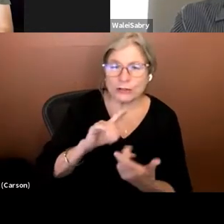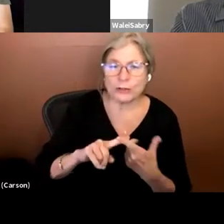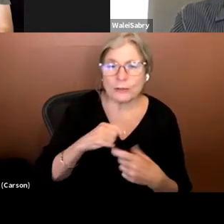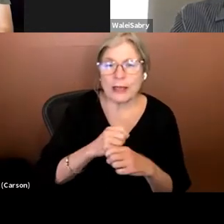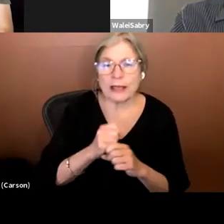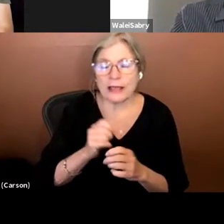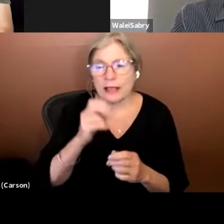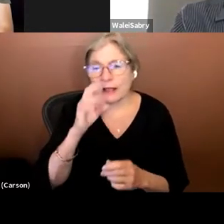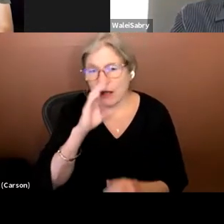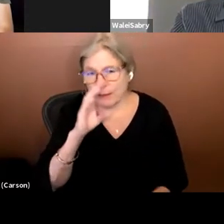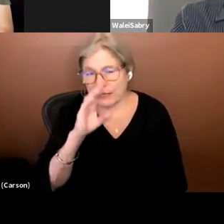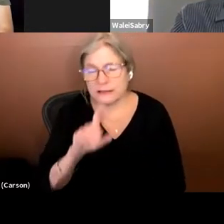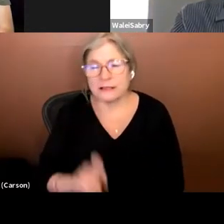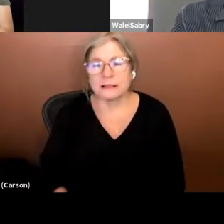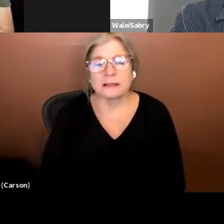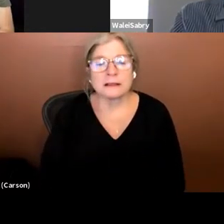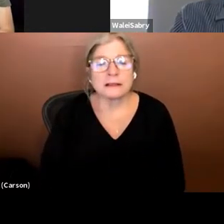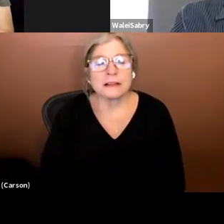Allen: Sure. Thank you for having me.